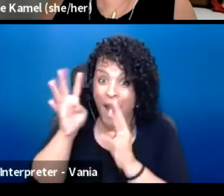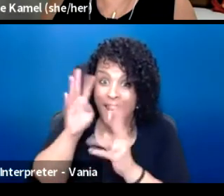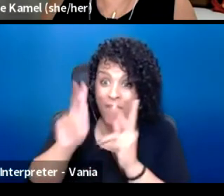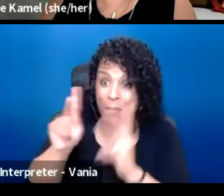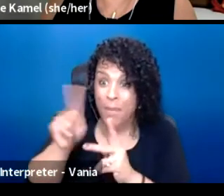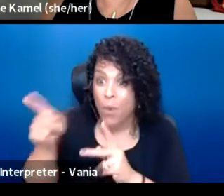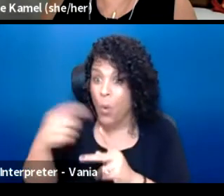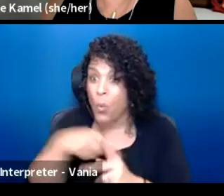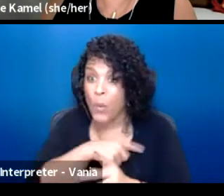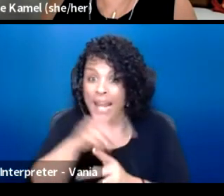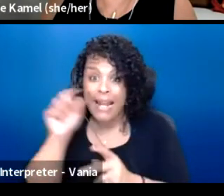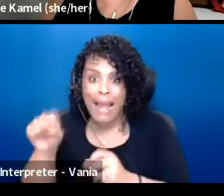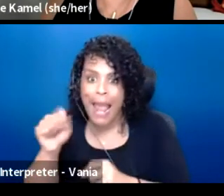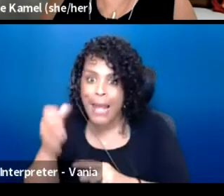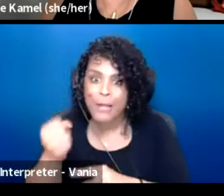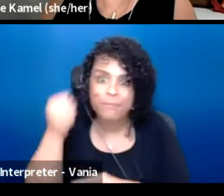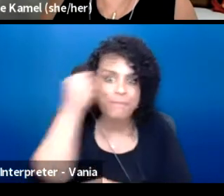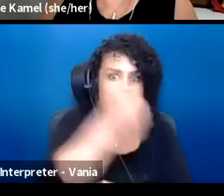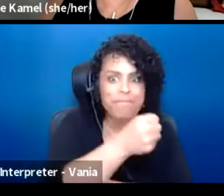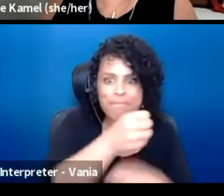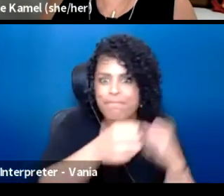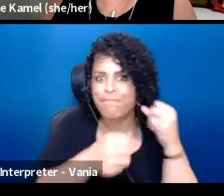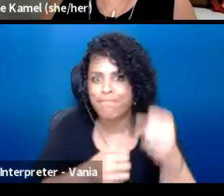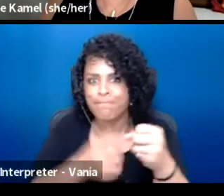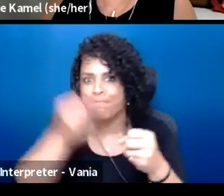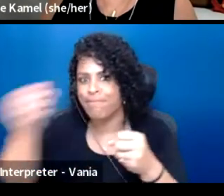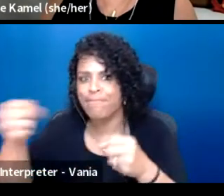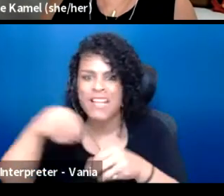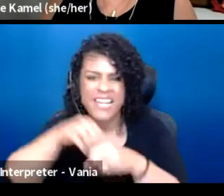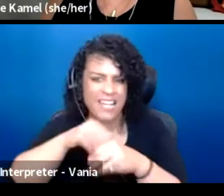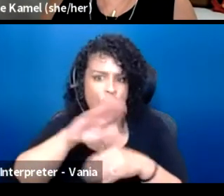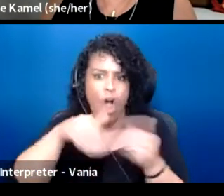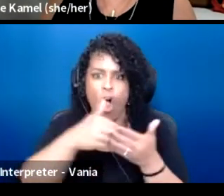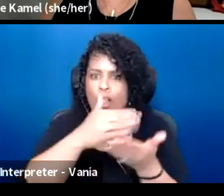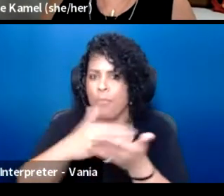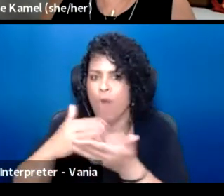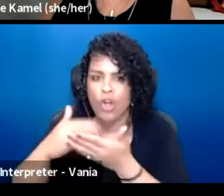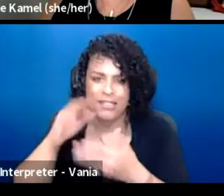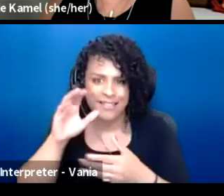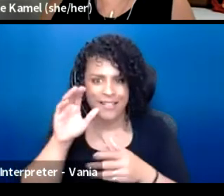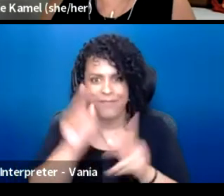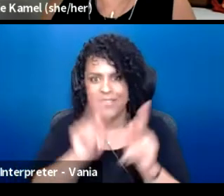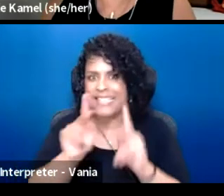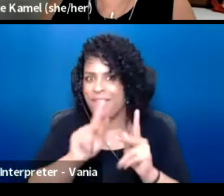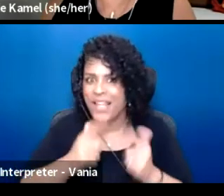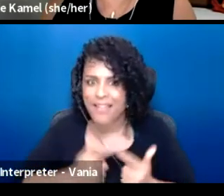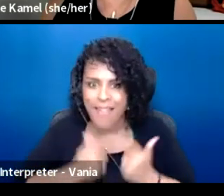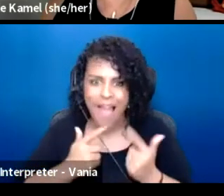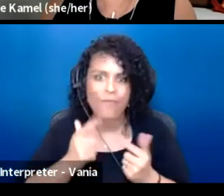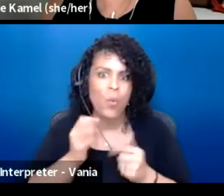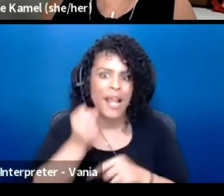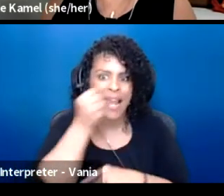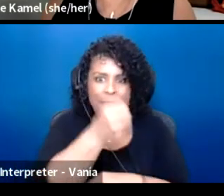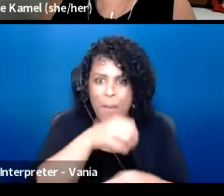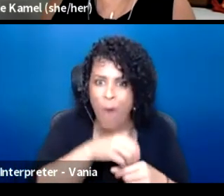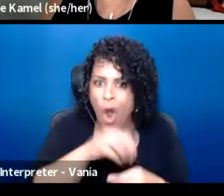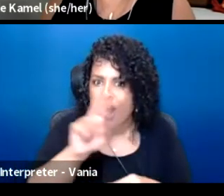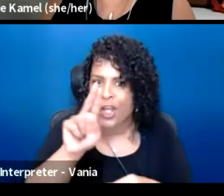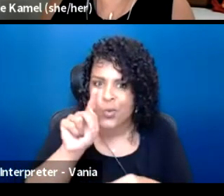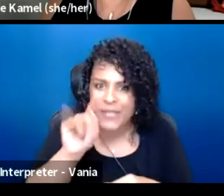with all this in every aspect of civic life. We get them on the utility boards, we get them in every neighborhood.